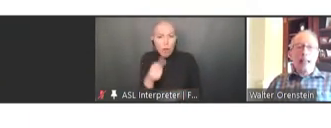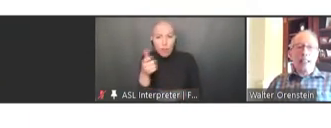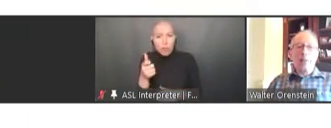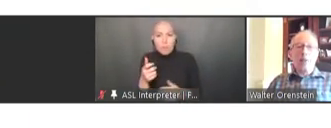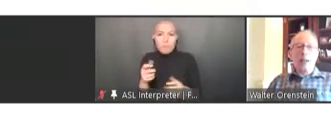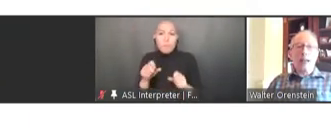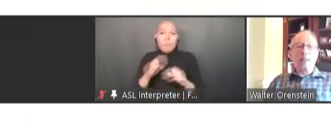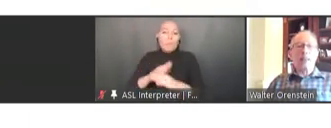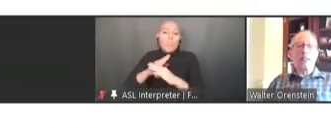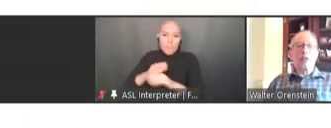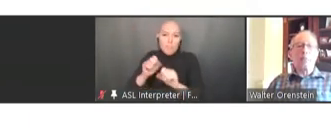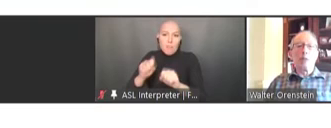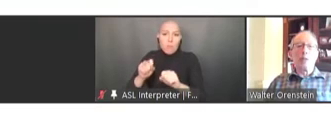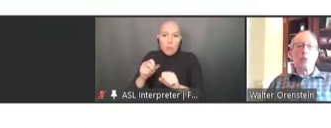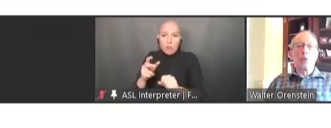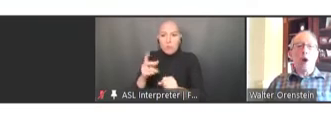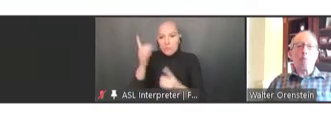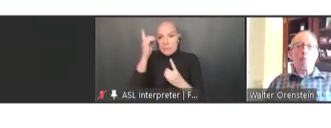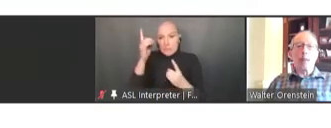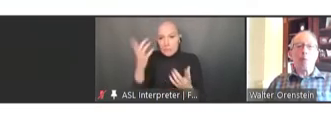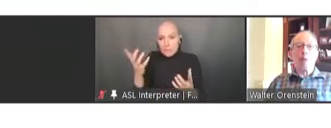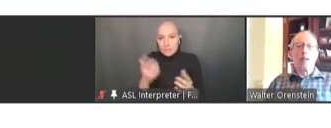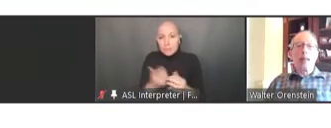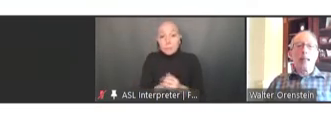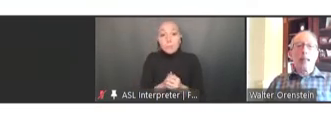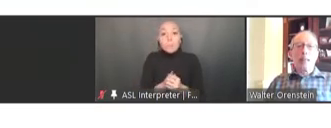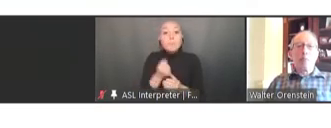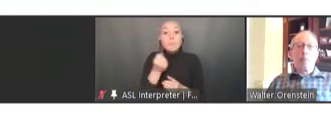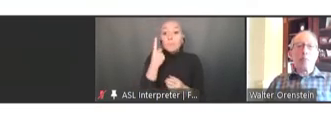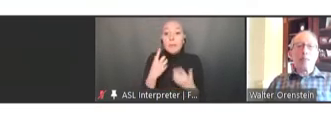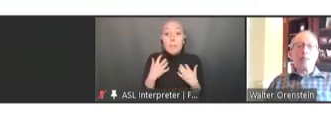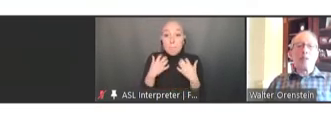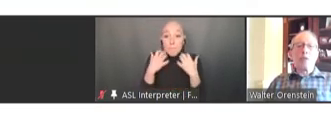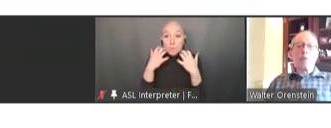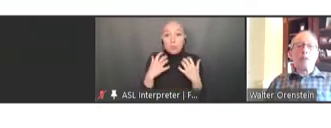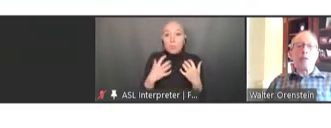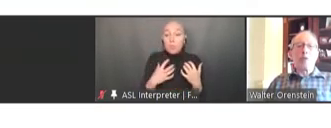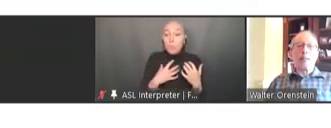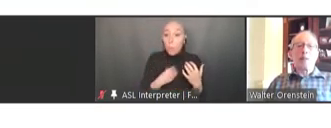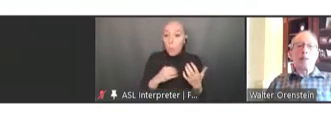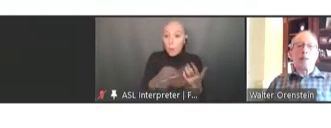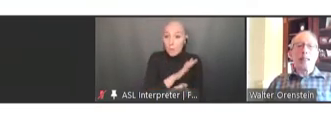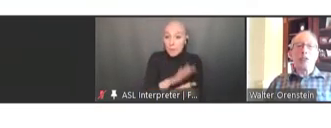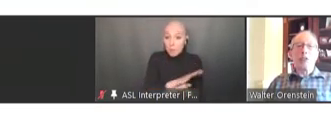And in fact, this measles white paper implemented specific recommendations